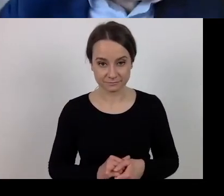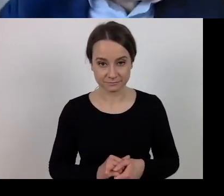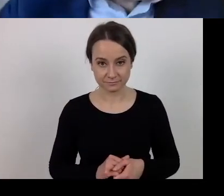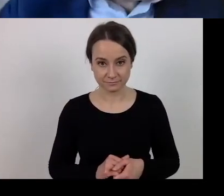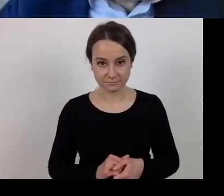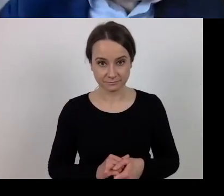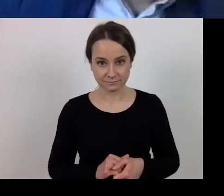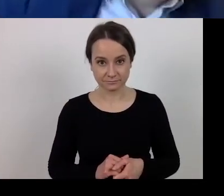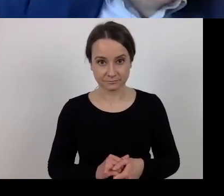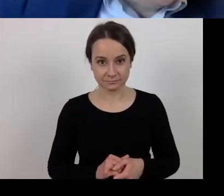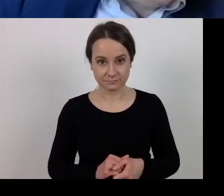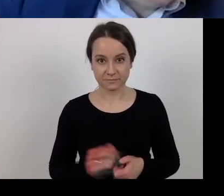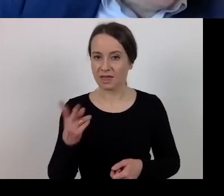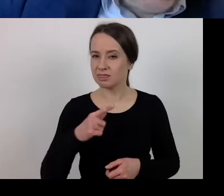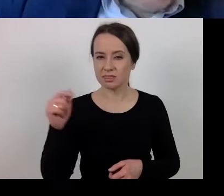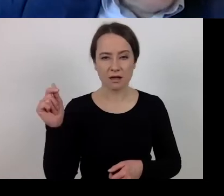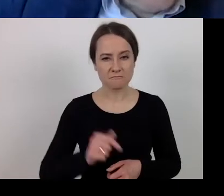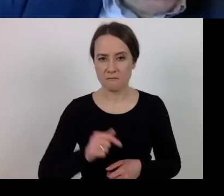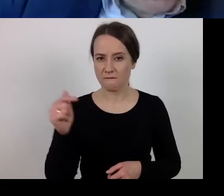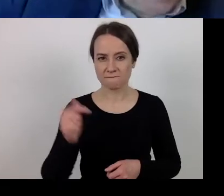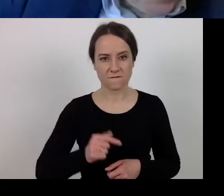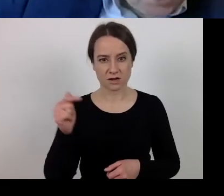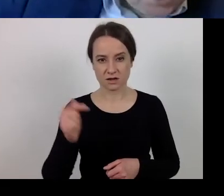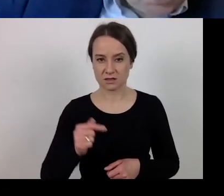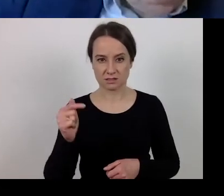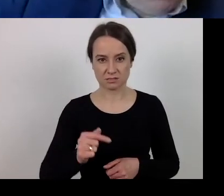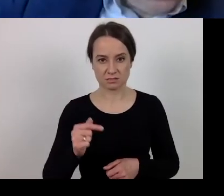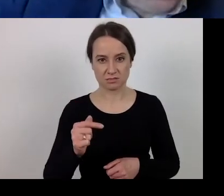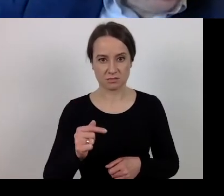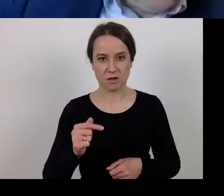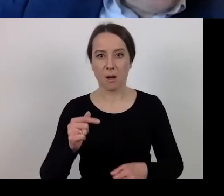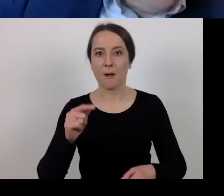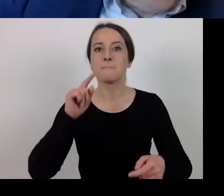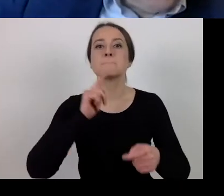should not exceed 31 December 2020.